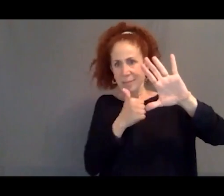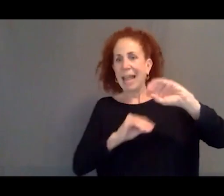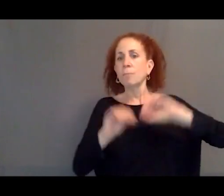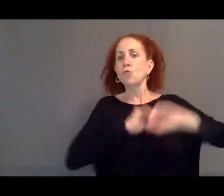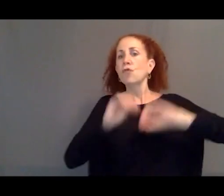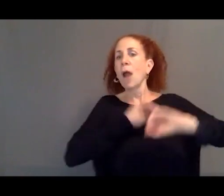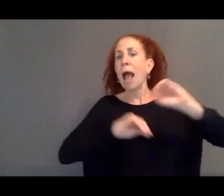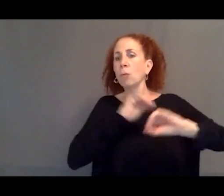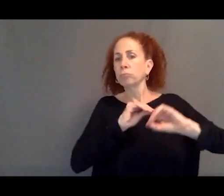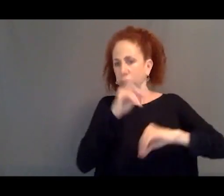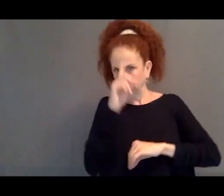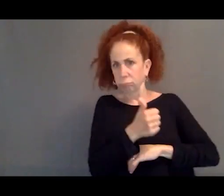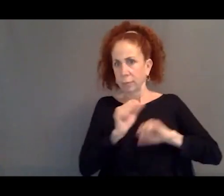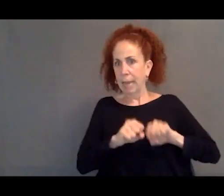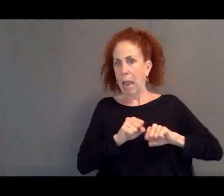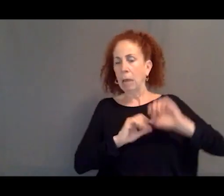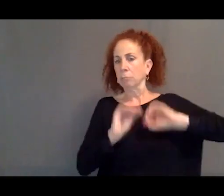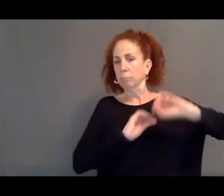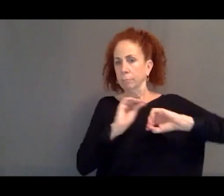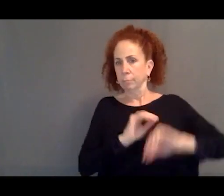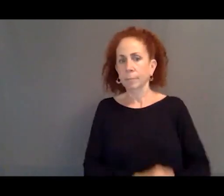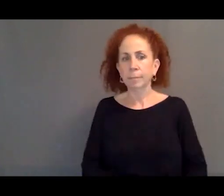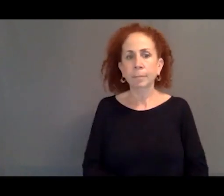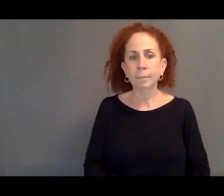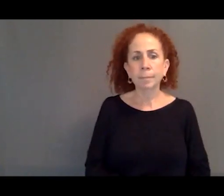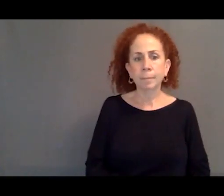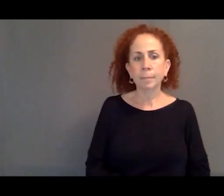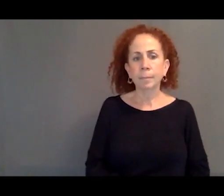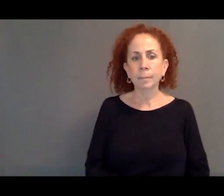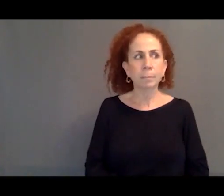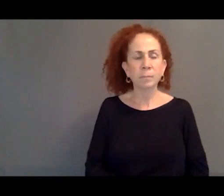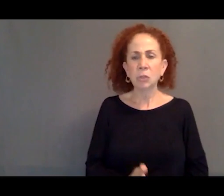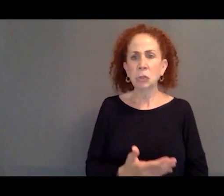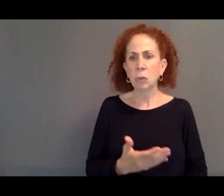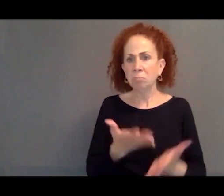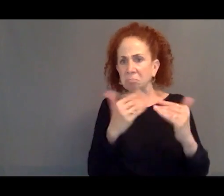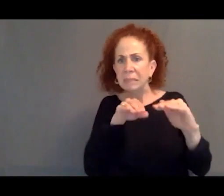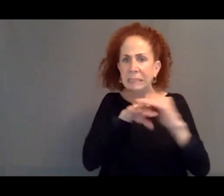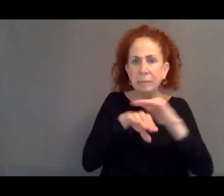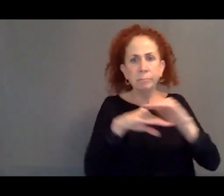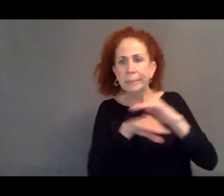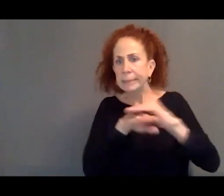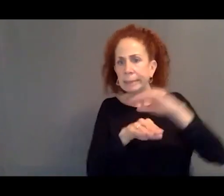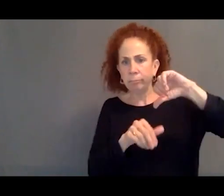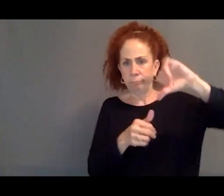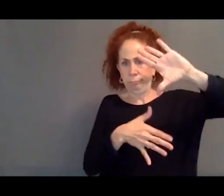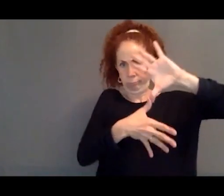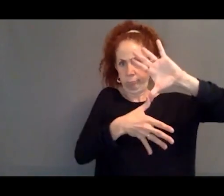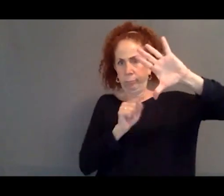There's been a relative sort of ease of entry for these displaced people.